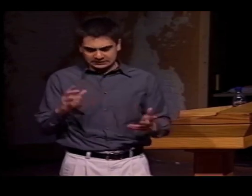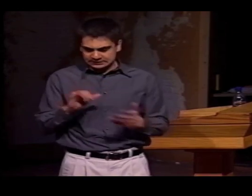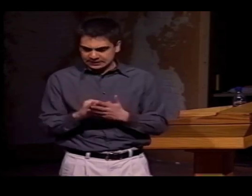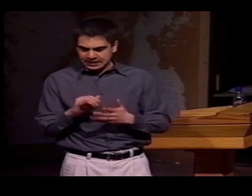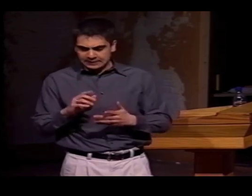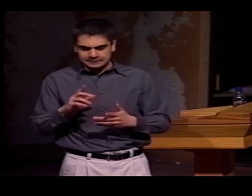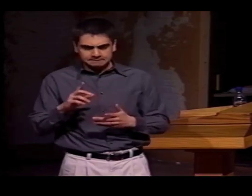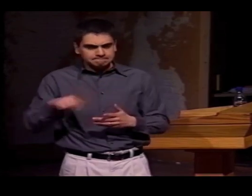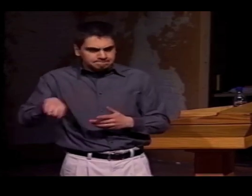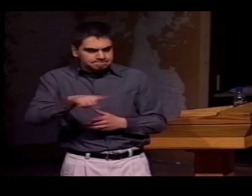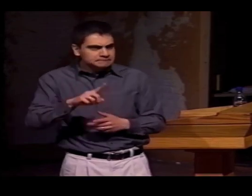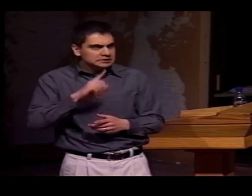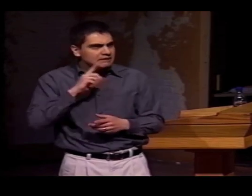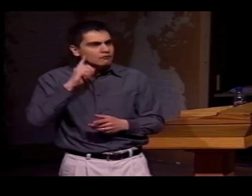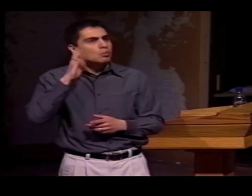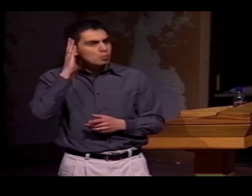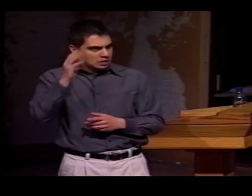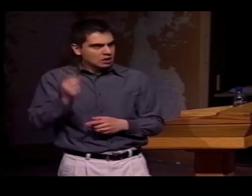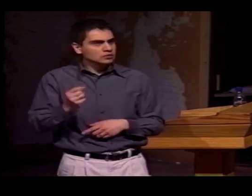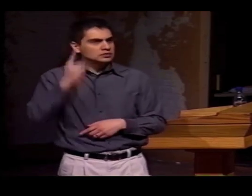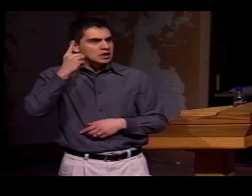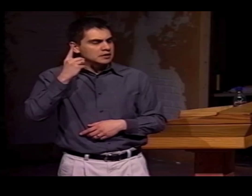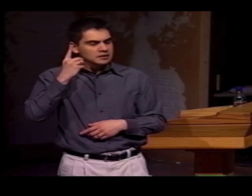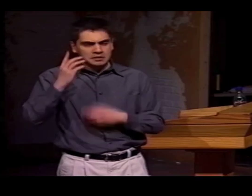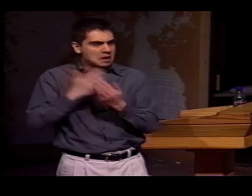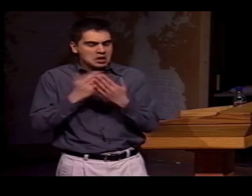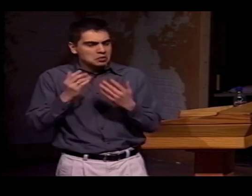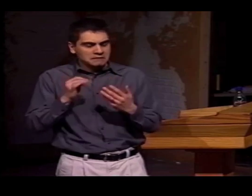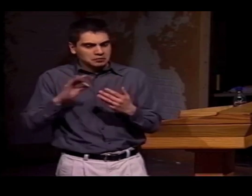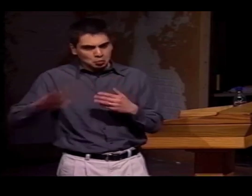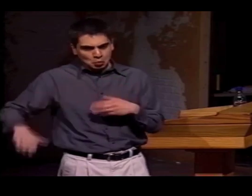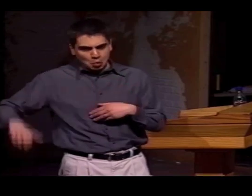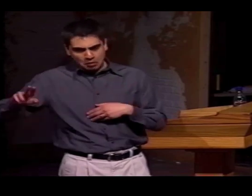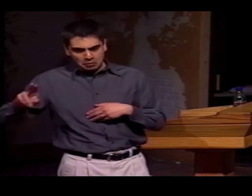OR THINGS THAT DEAF PEOPLE-- WE DON'T UNDERSTAND, REGARDLESS